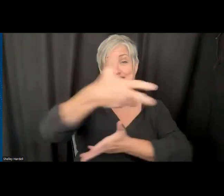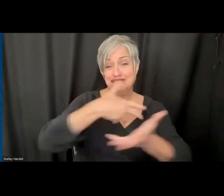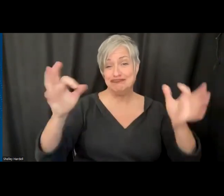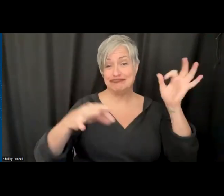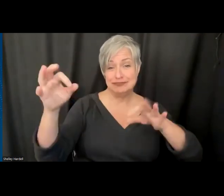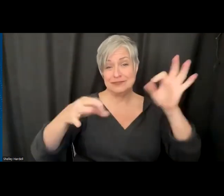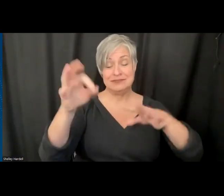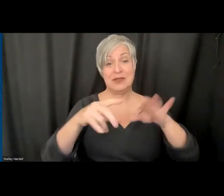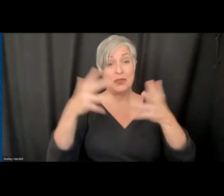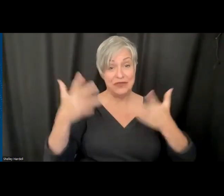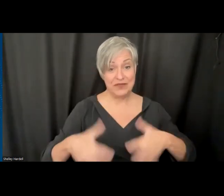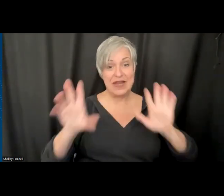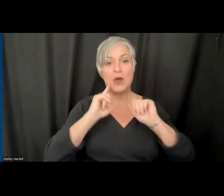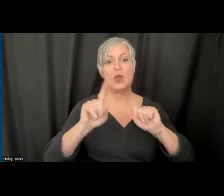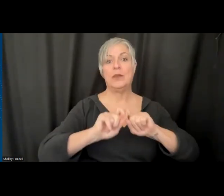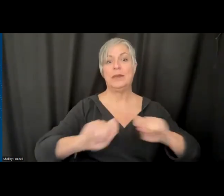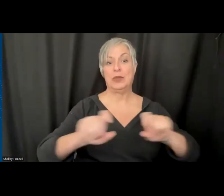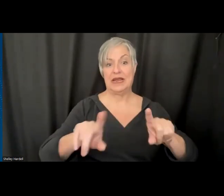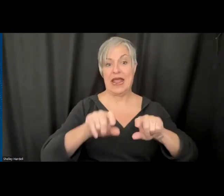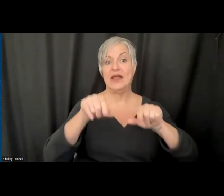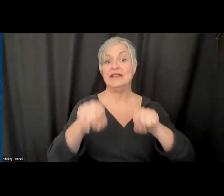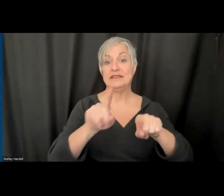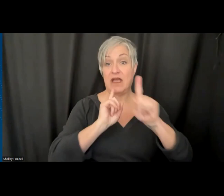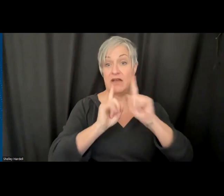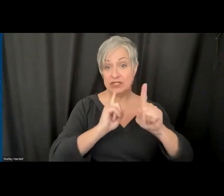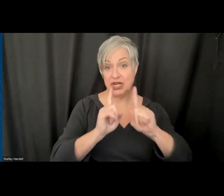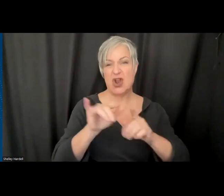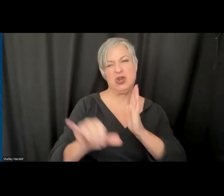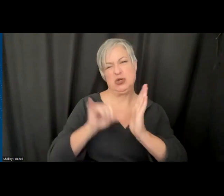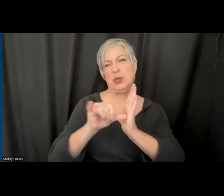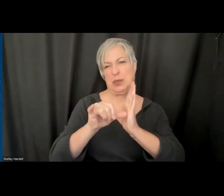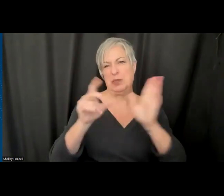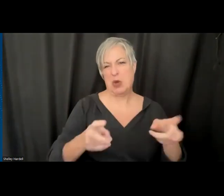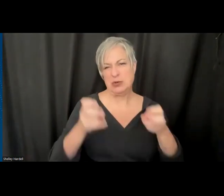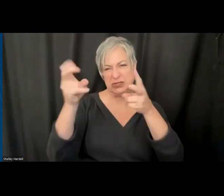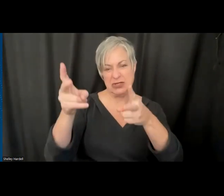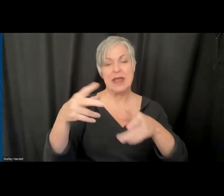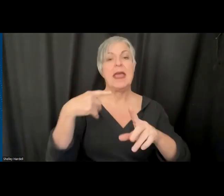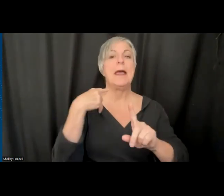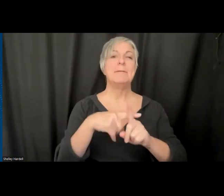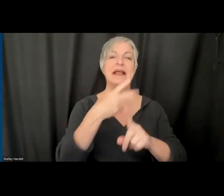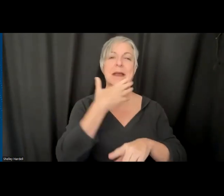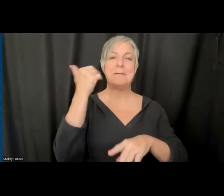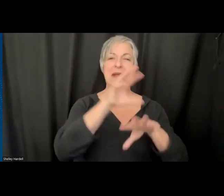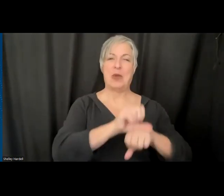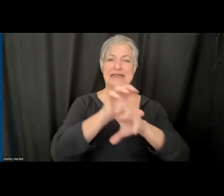putting out both this conversation onto YouTube as well as a best practices document that kind of captures